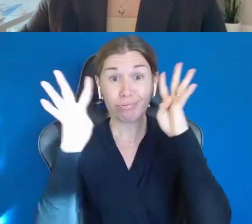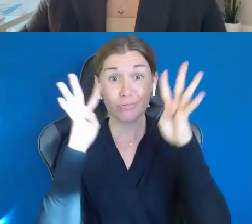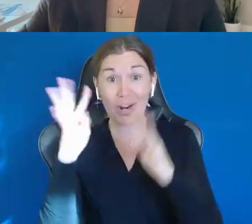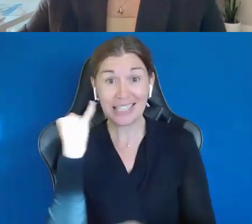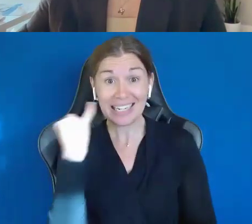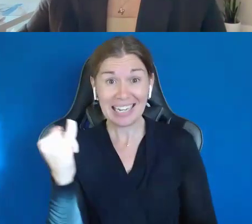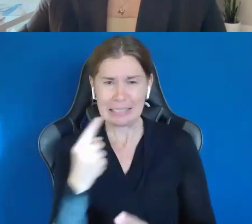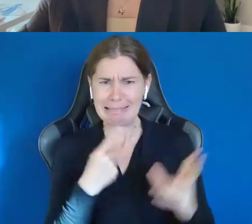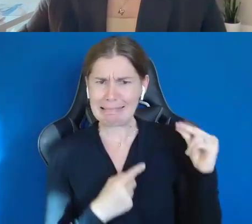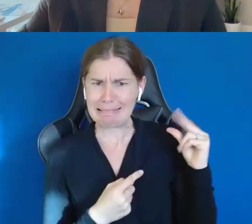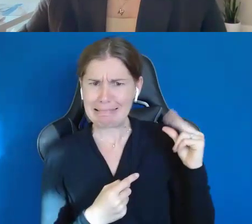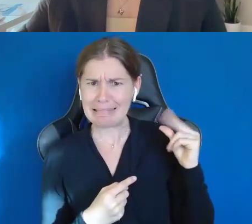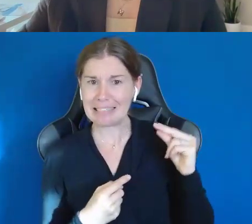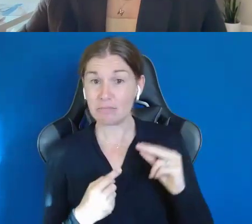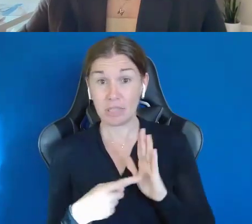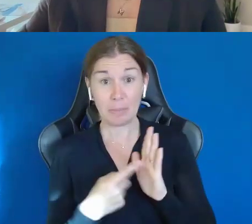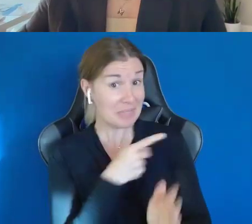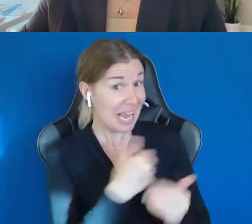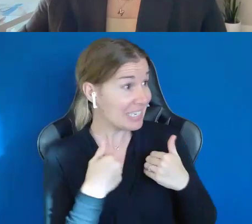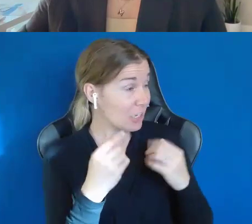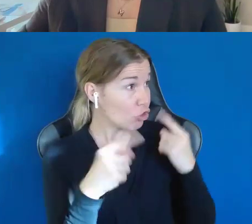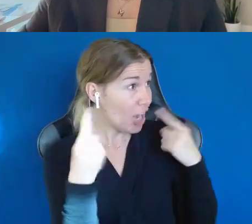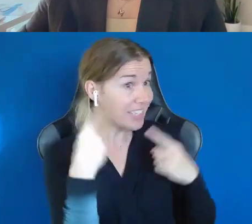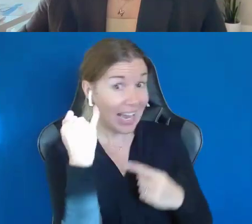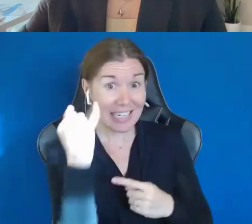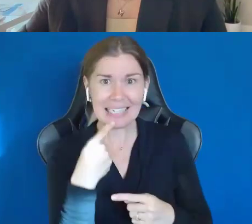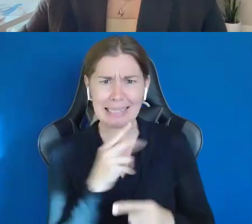has a crazy idea and I go to him, "No, no, no, no, no."